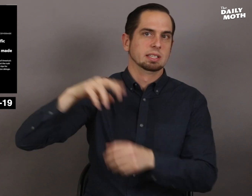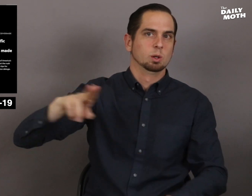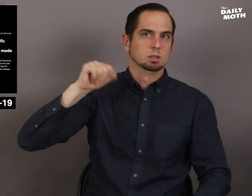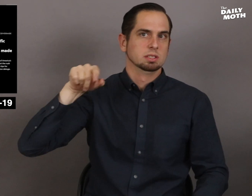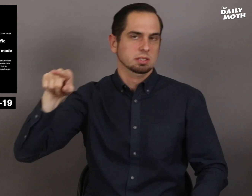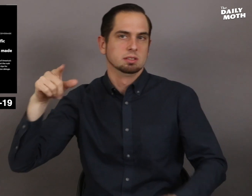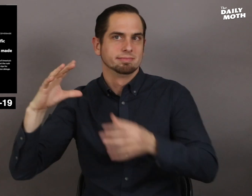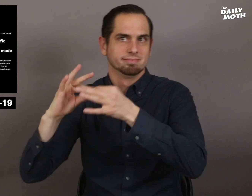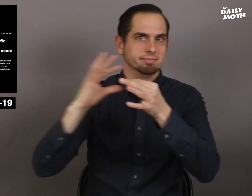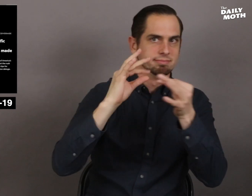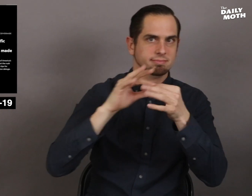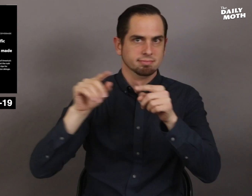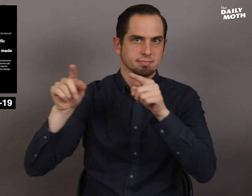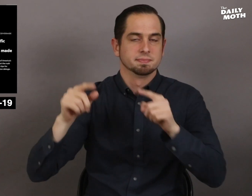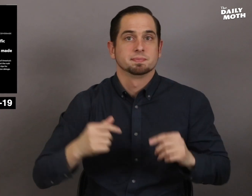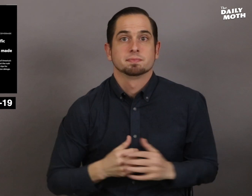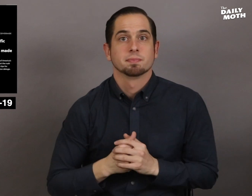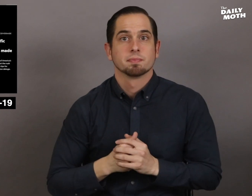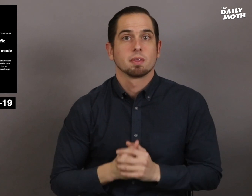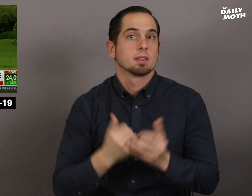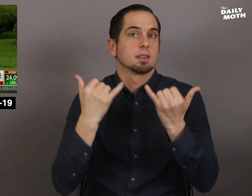in the U.S.